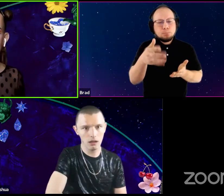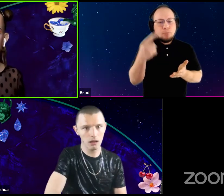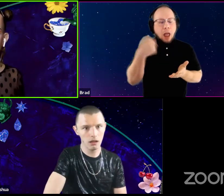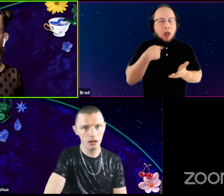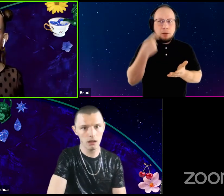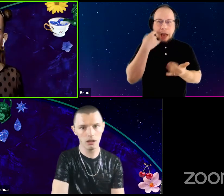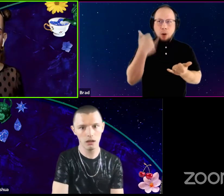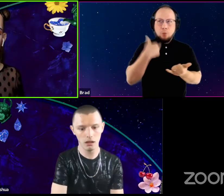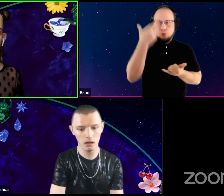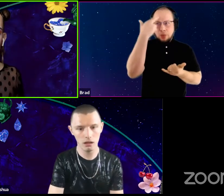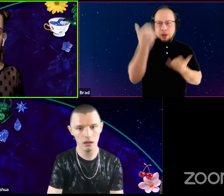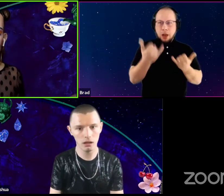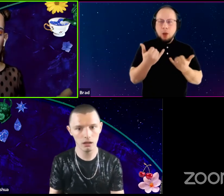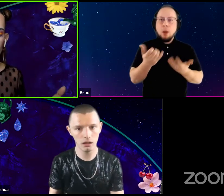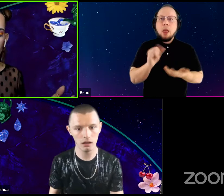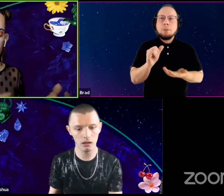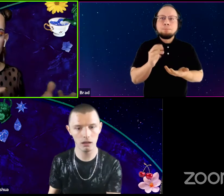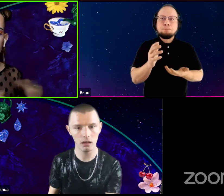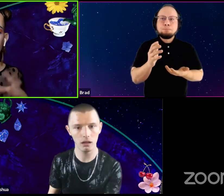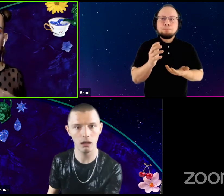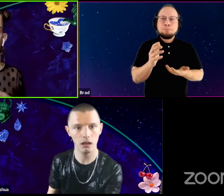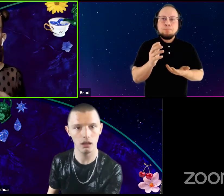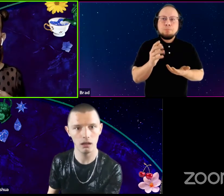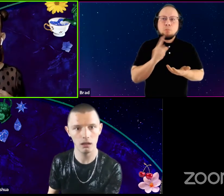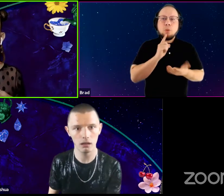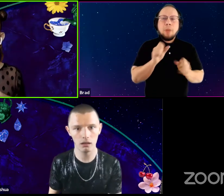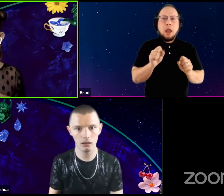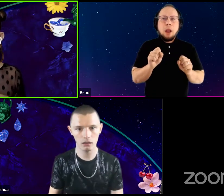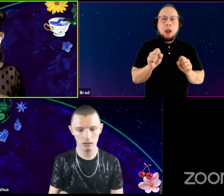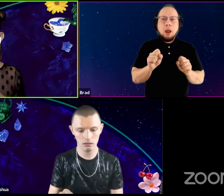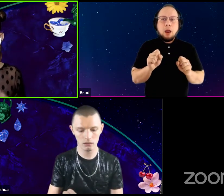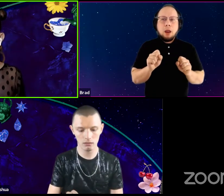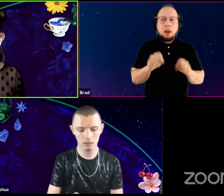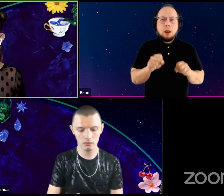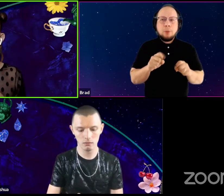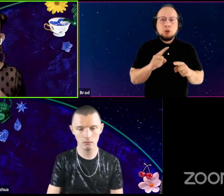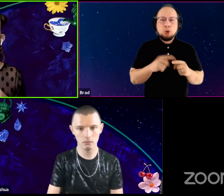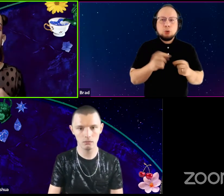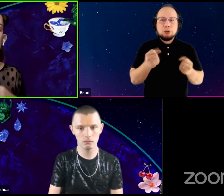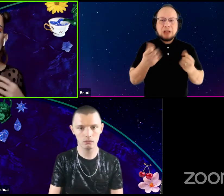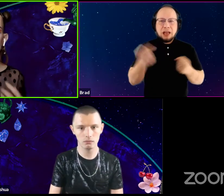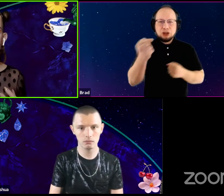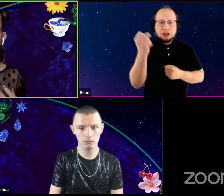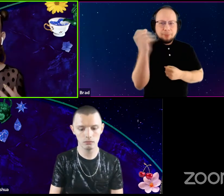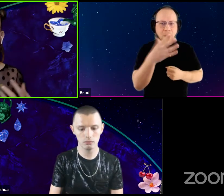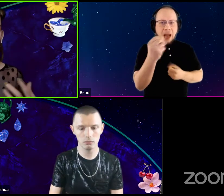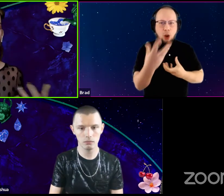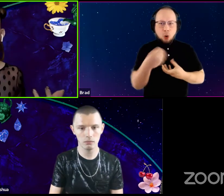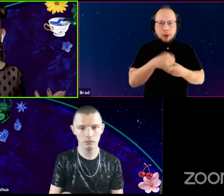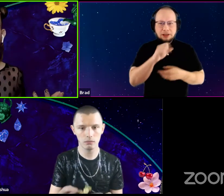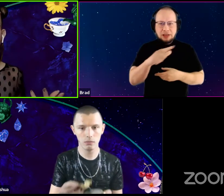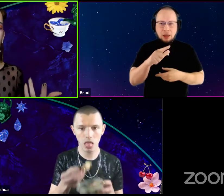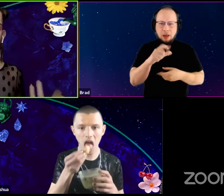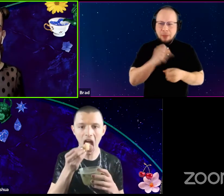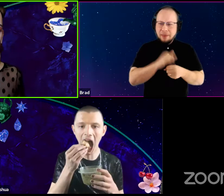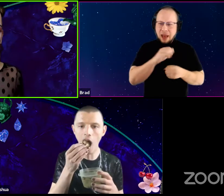like, being able to sign Shakespeare and incorporate ASL. It makes it like a dance almost